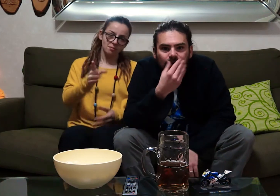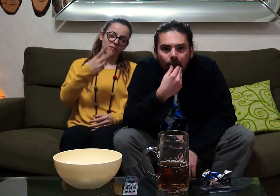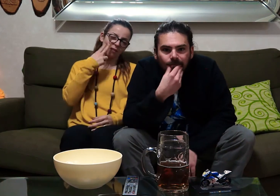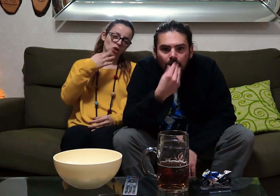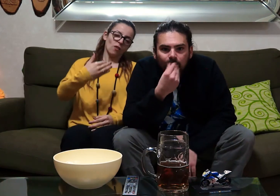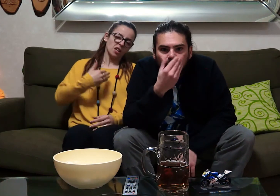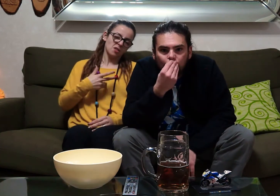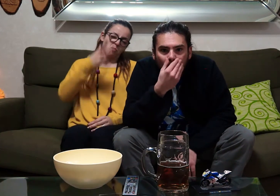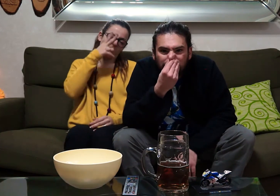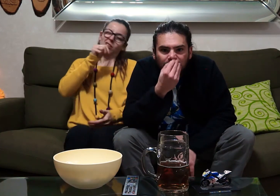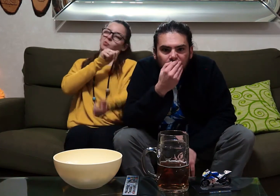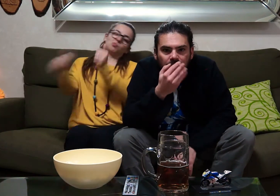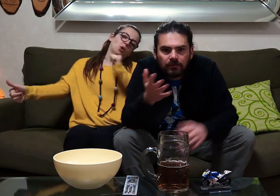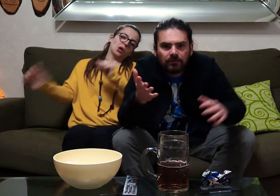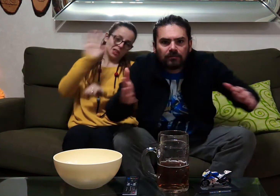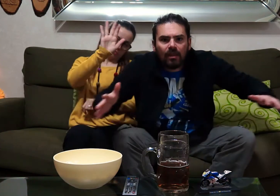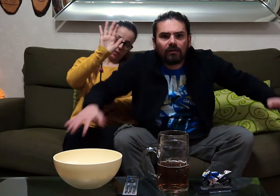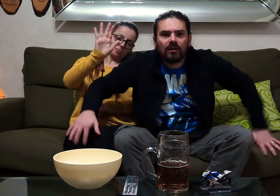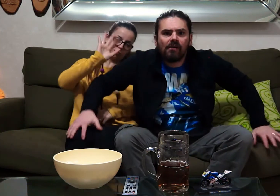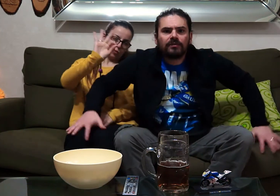now I'll show you and show you that I'm good at sports.